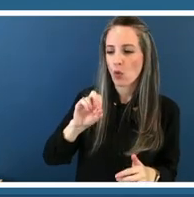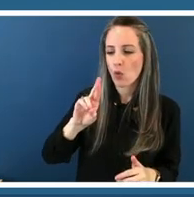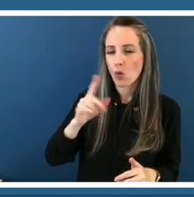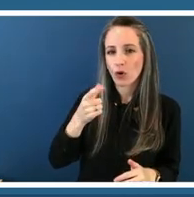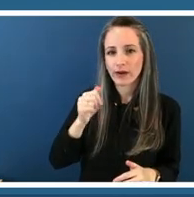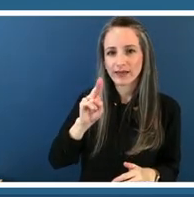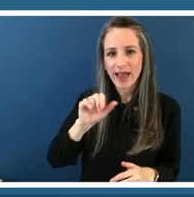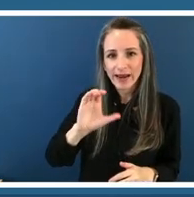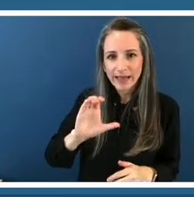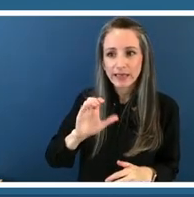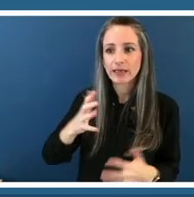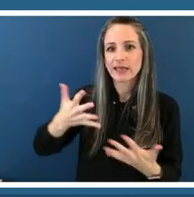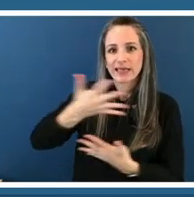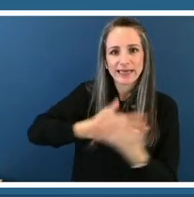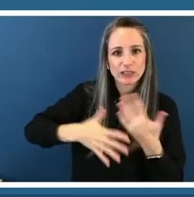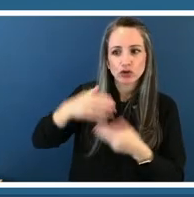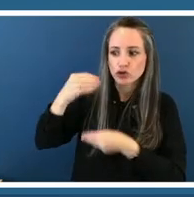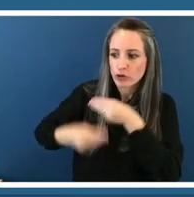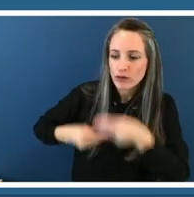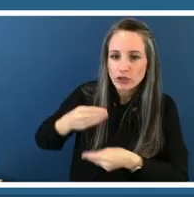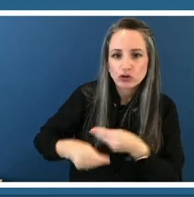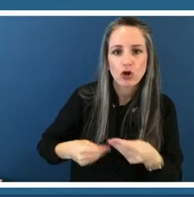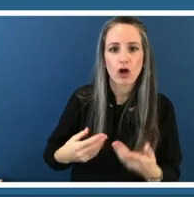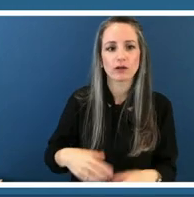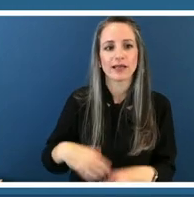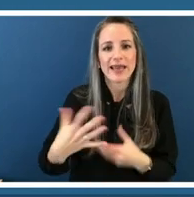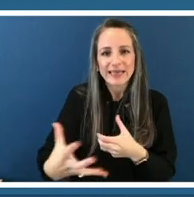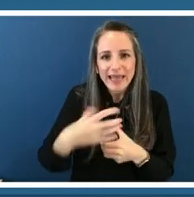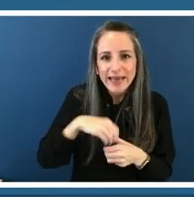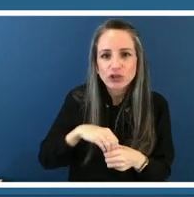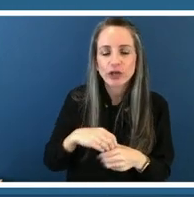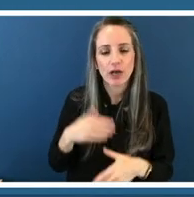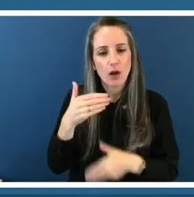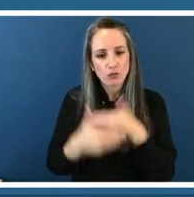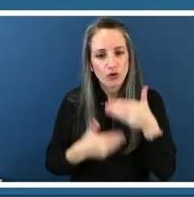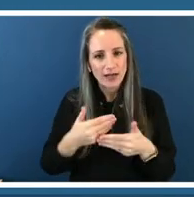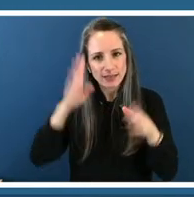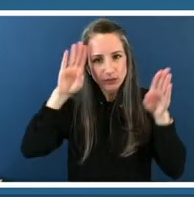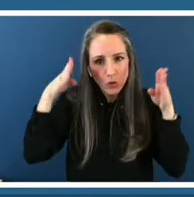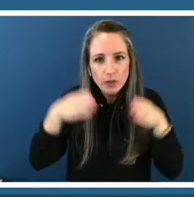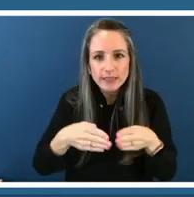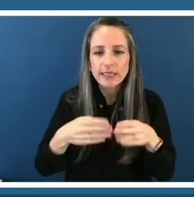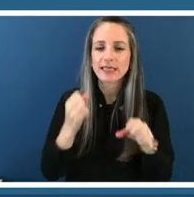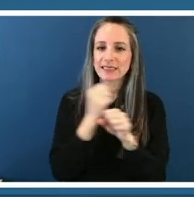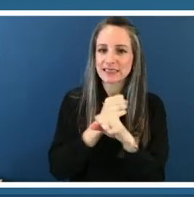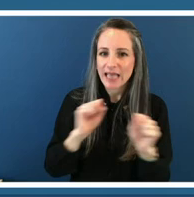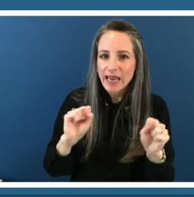experimental engaging process oriented